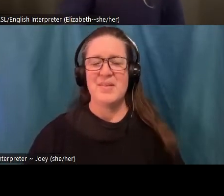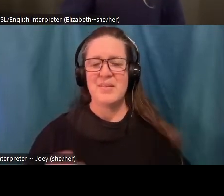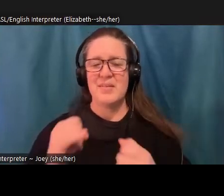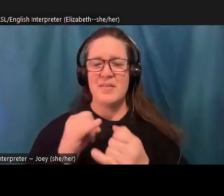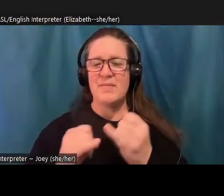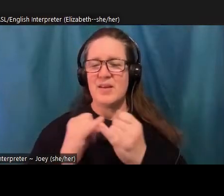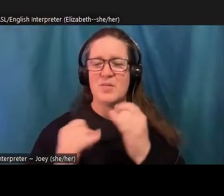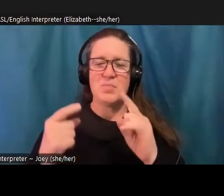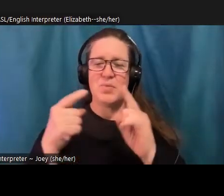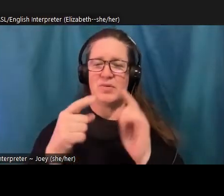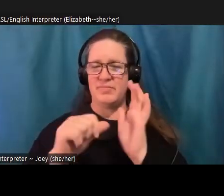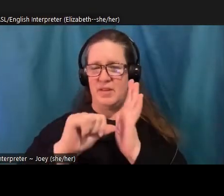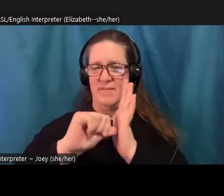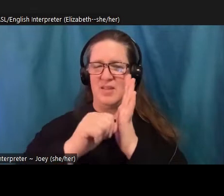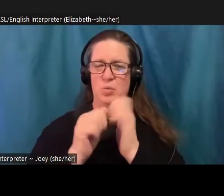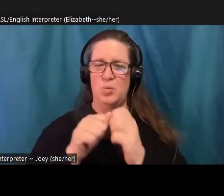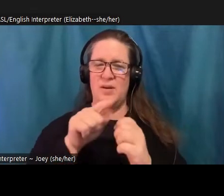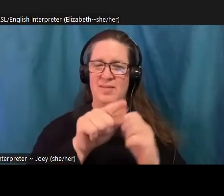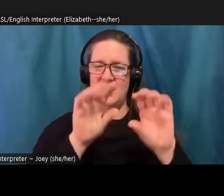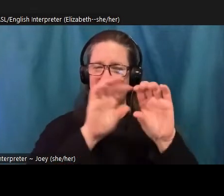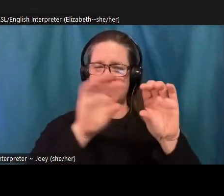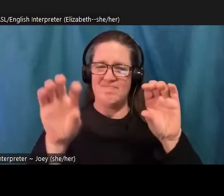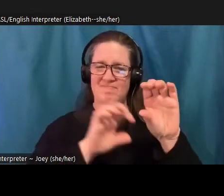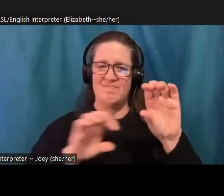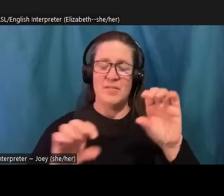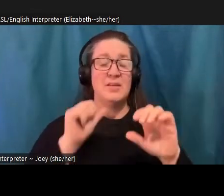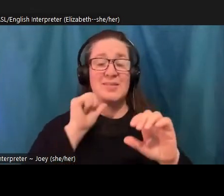cartoon on the slide. It is not comforting, but it is actually